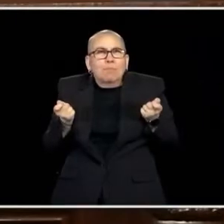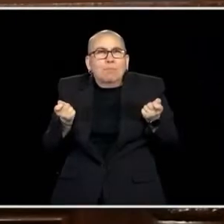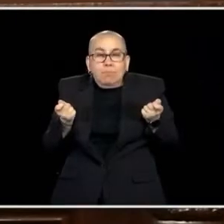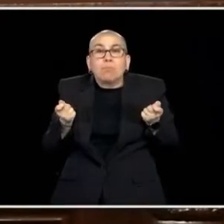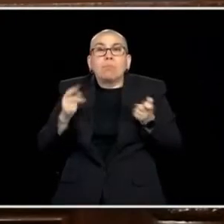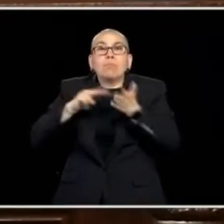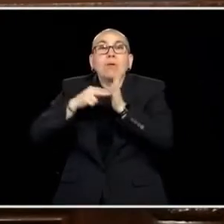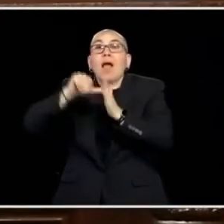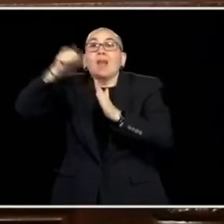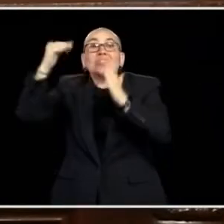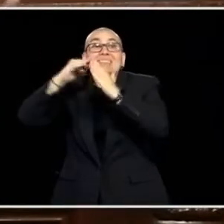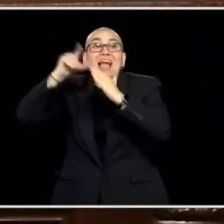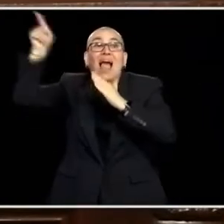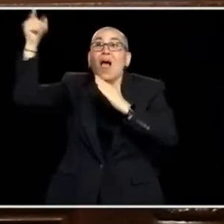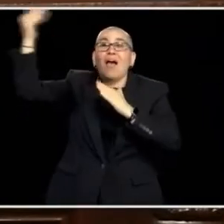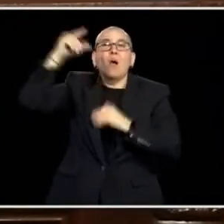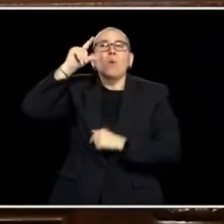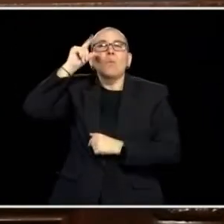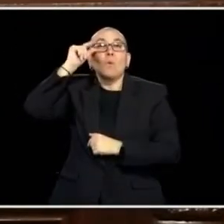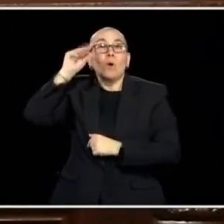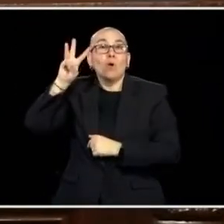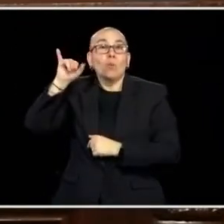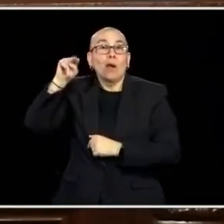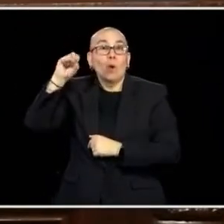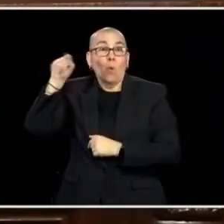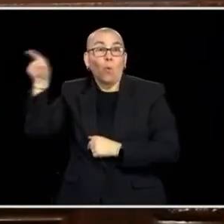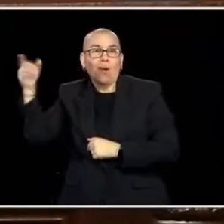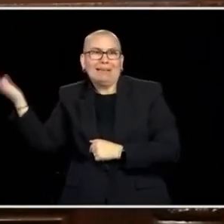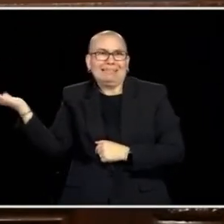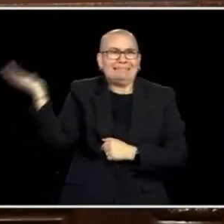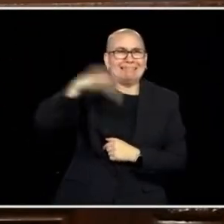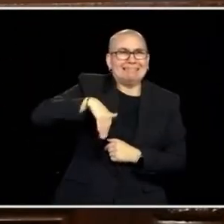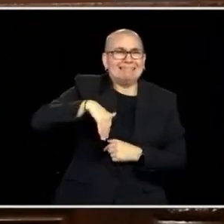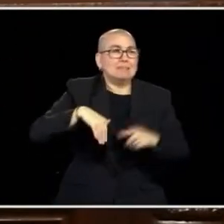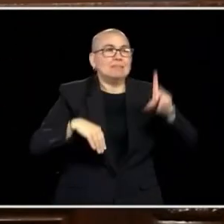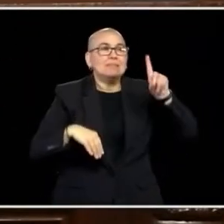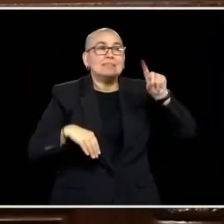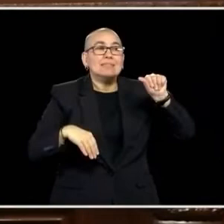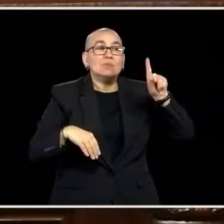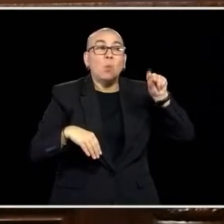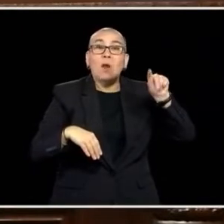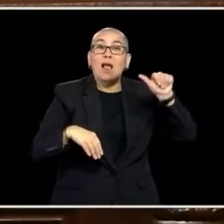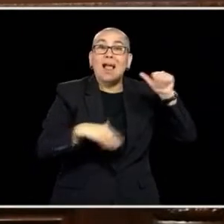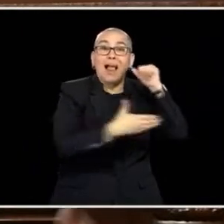EVERYWHERE I LOOKED, WINONA COUNTY, DODGE COUNTY, IT DIDN'T MATTER, THEY WERE ALL THERE.